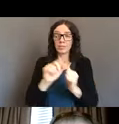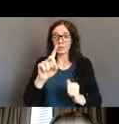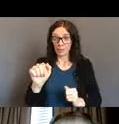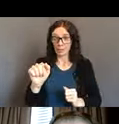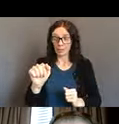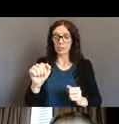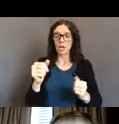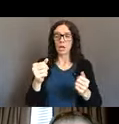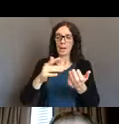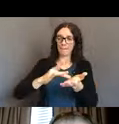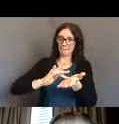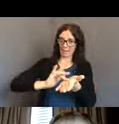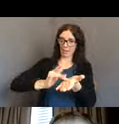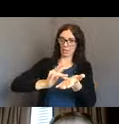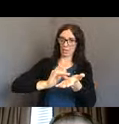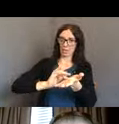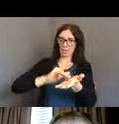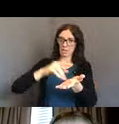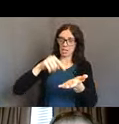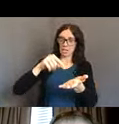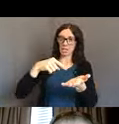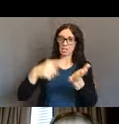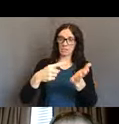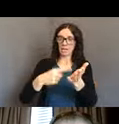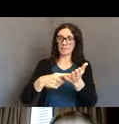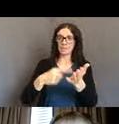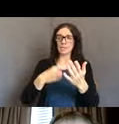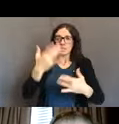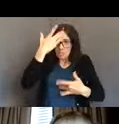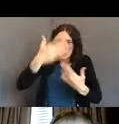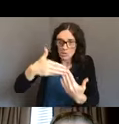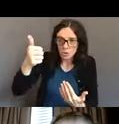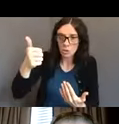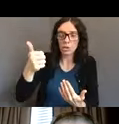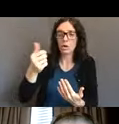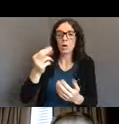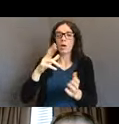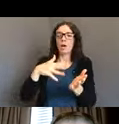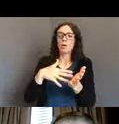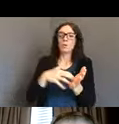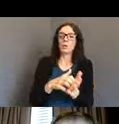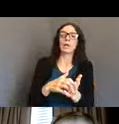And this is before it could even get to stigma and bias. So we knew early on in March that we needed to start